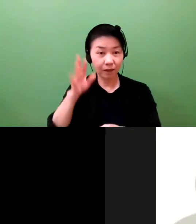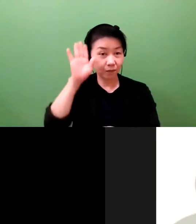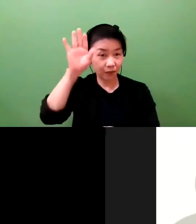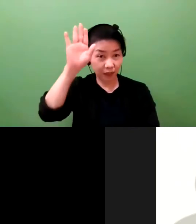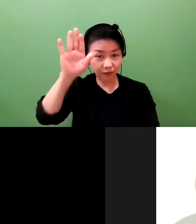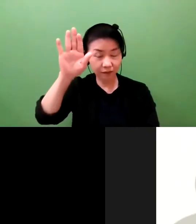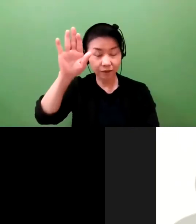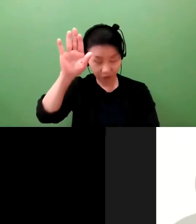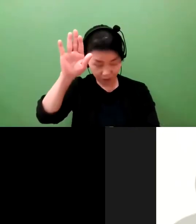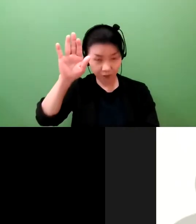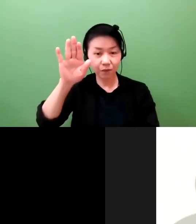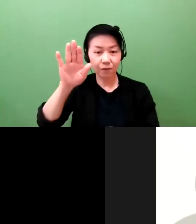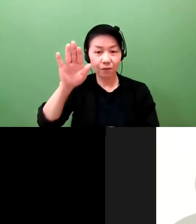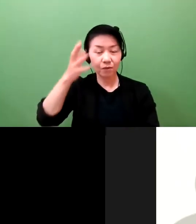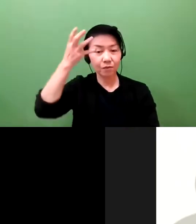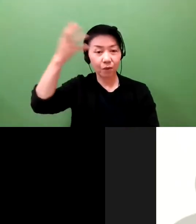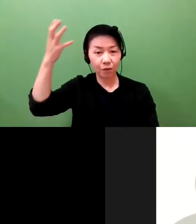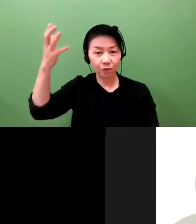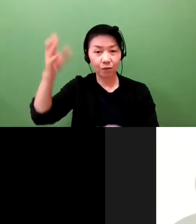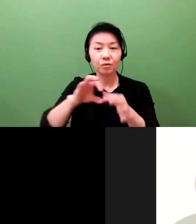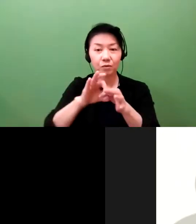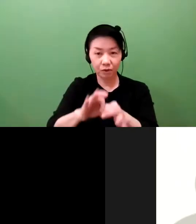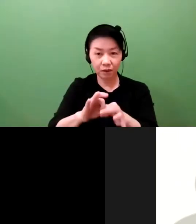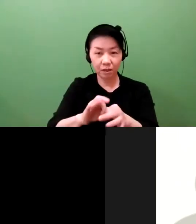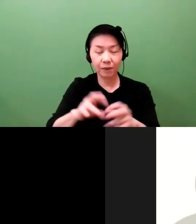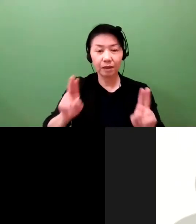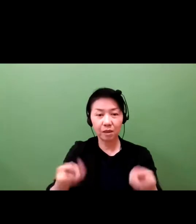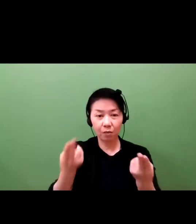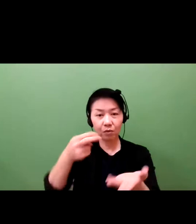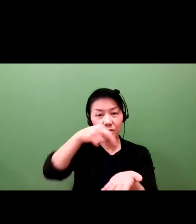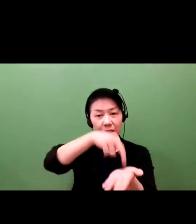I appreciate your thoughts on how small businesses can best